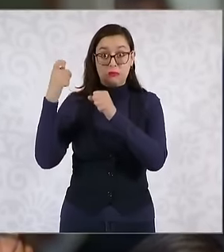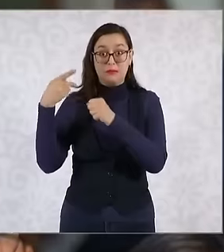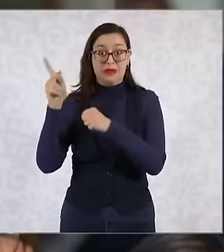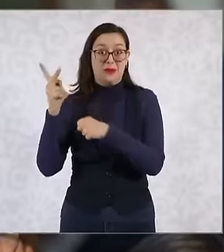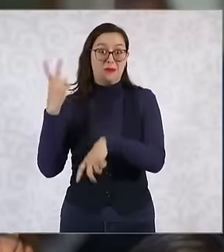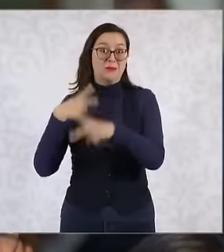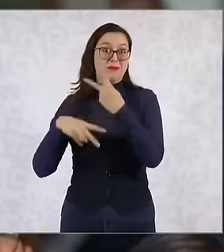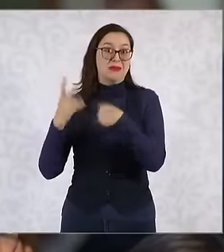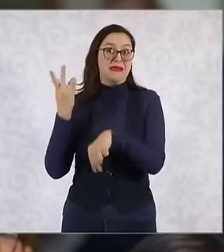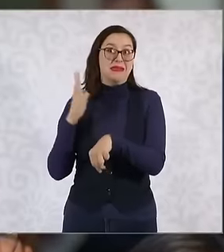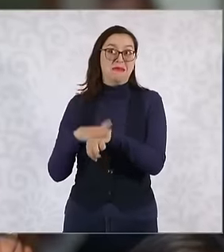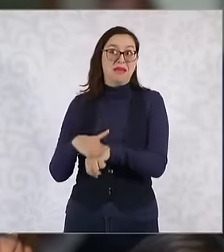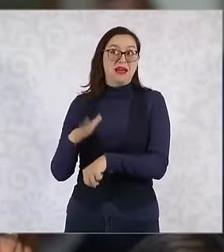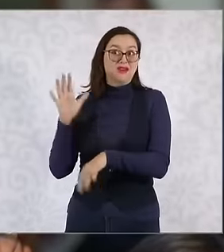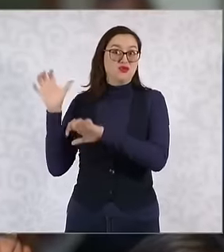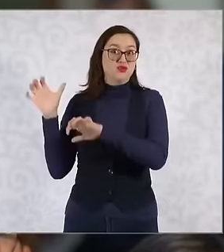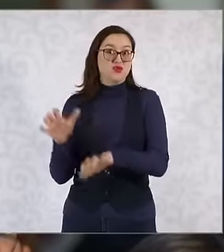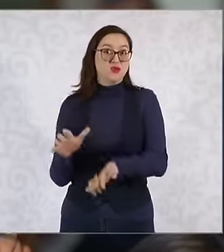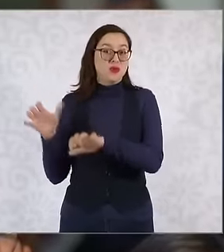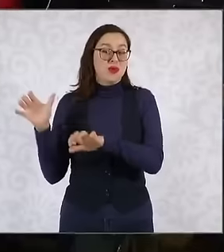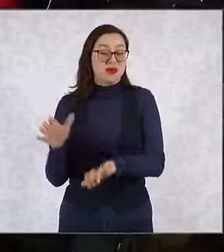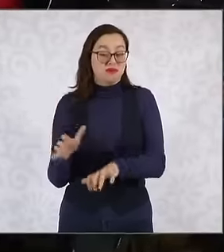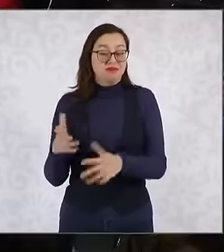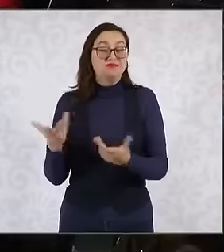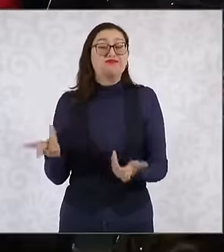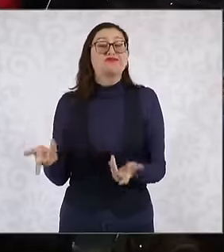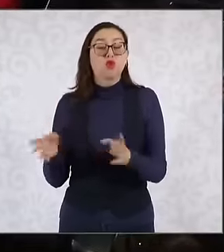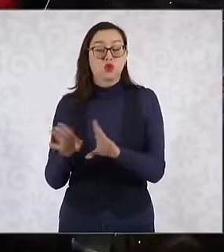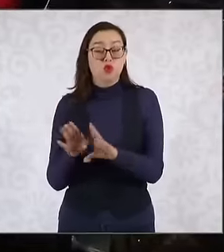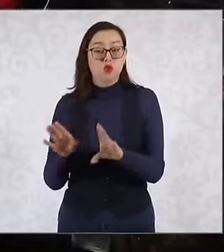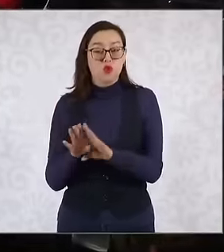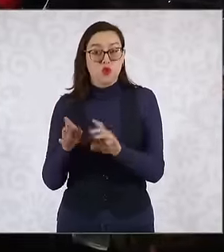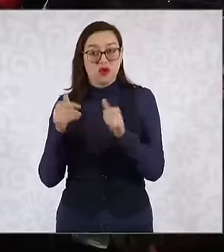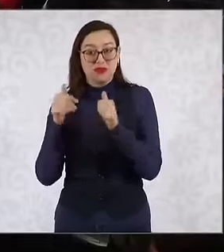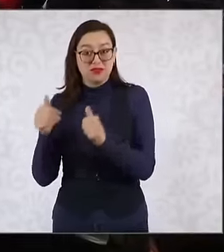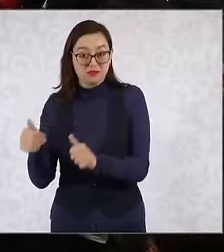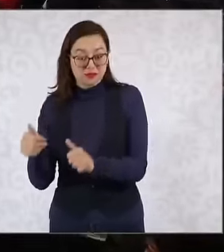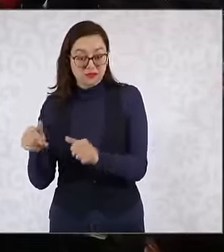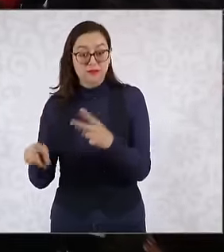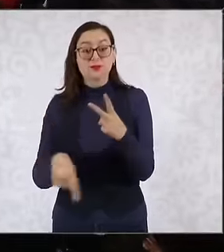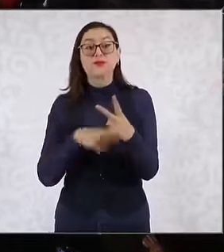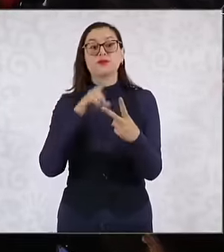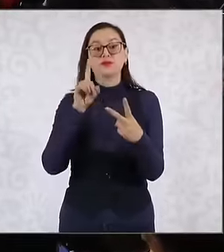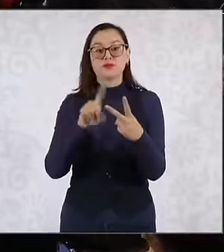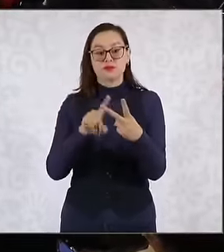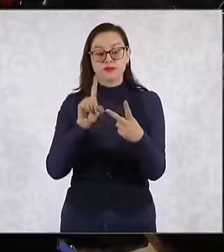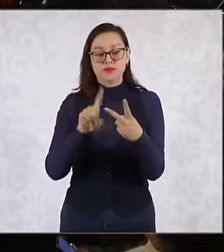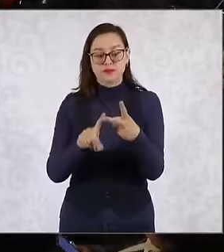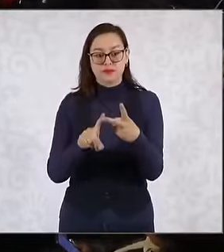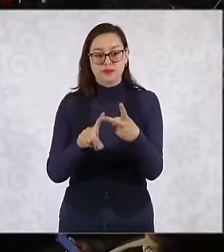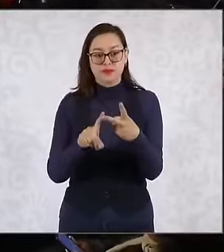they going to proceed in that regard The second question is about what opinion do you have about the statements